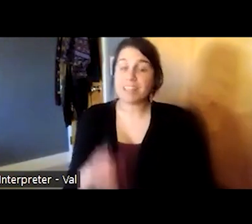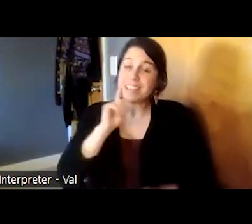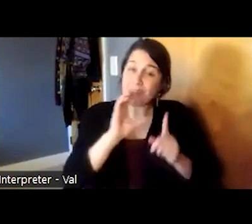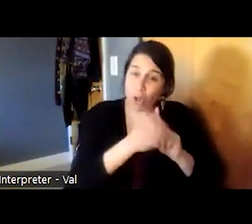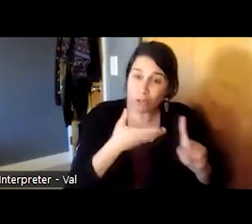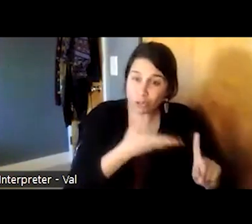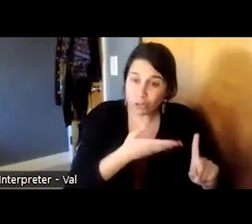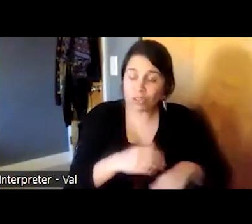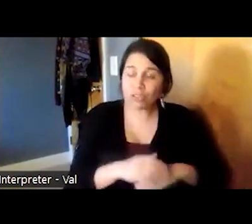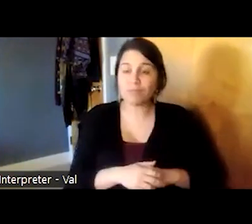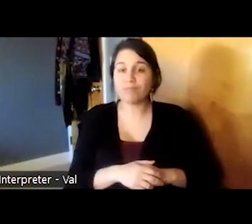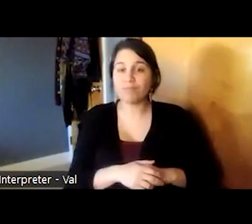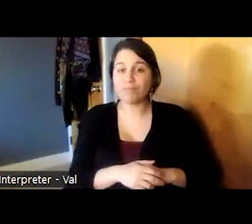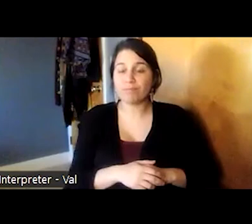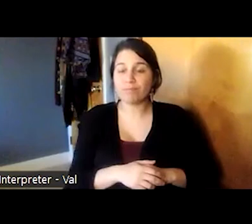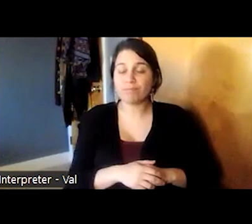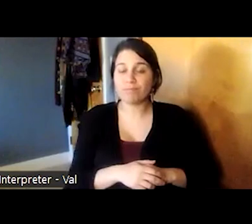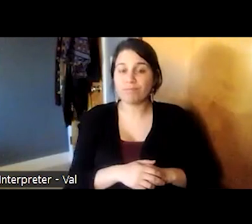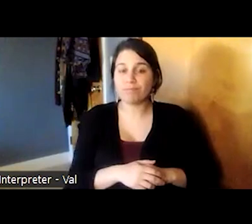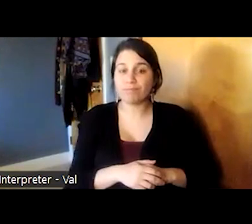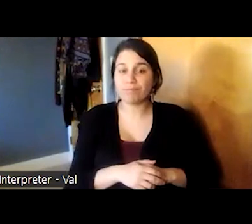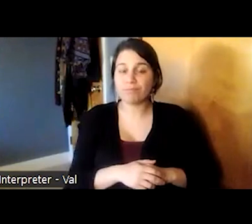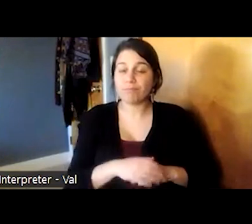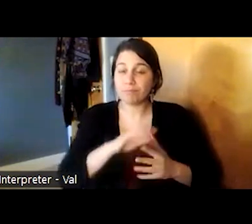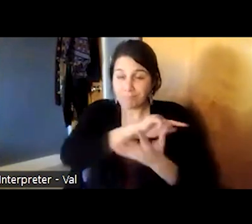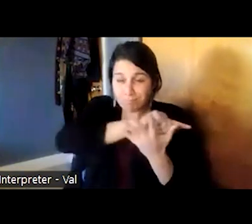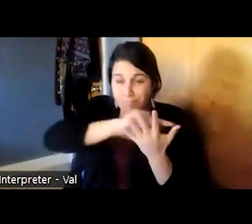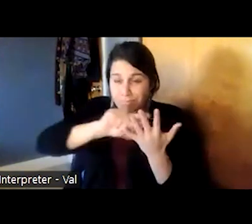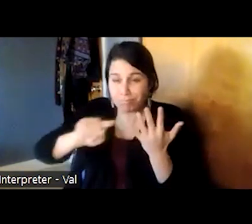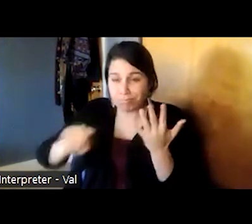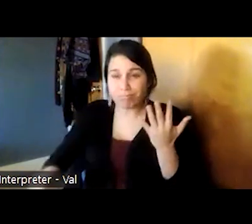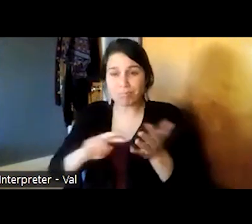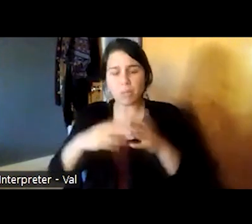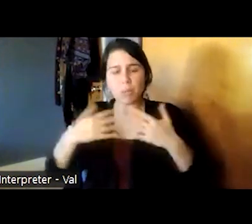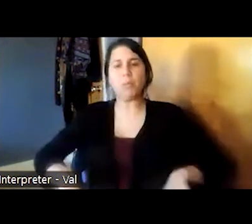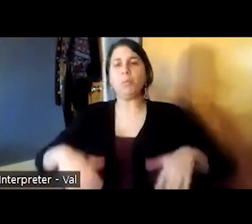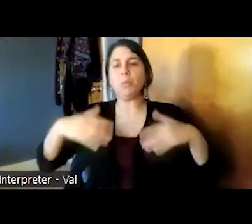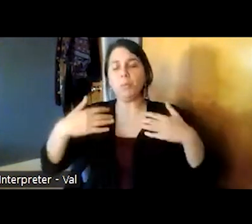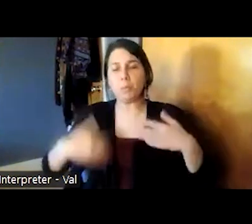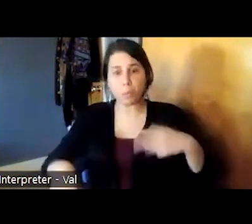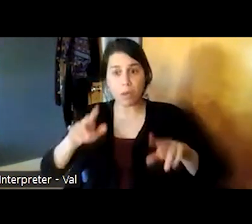relevant issues resulting in a widely divergent population from persons who are extremely high